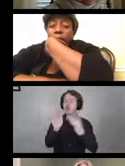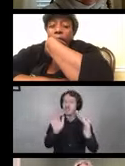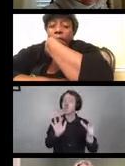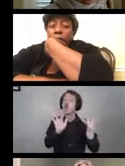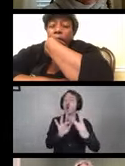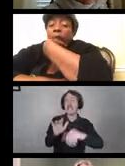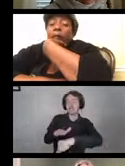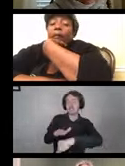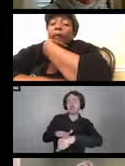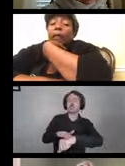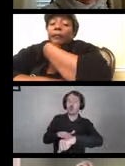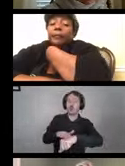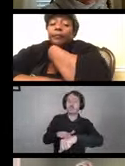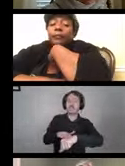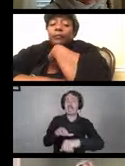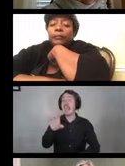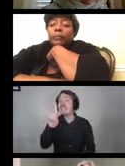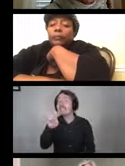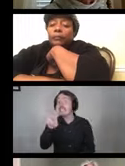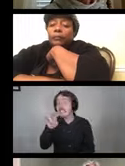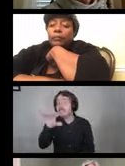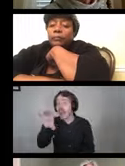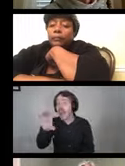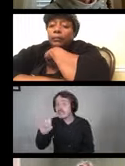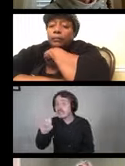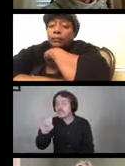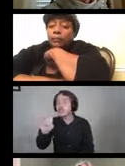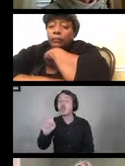including devices, so hand to face.